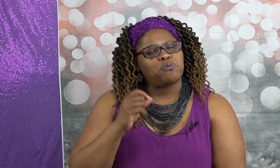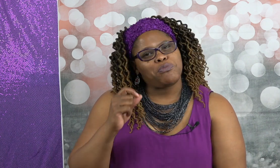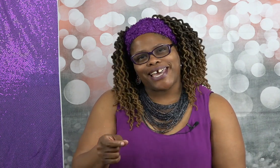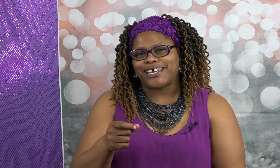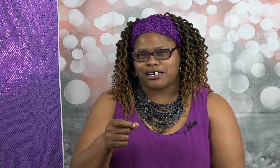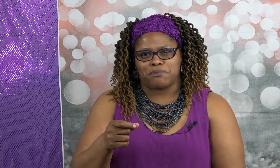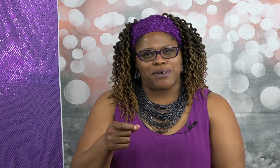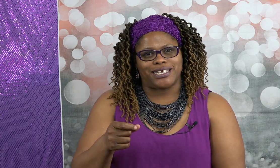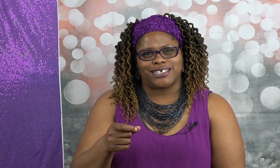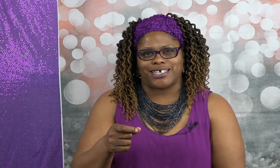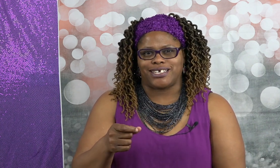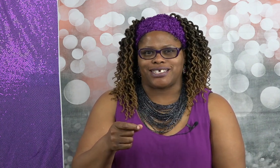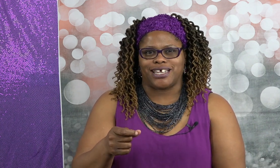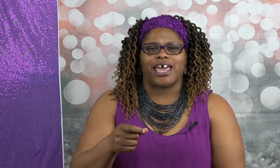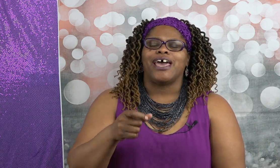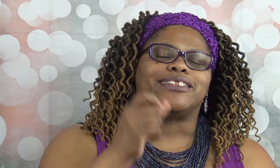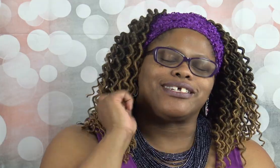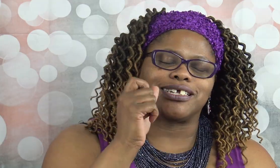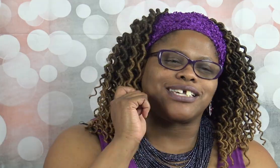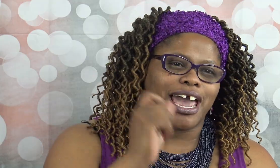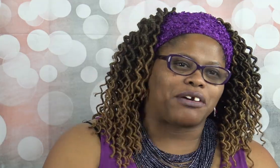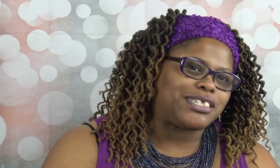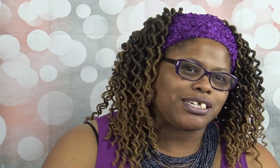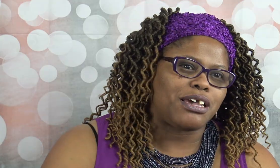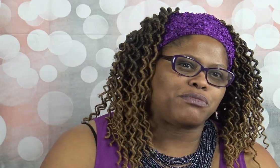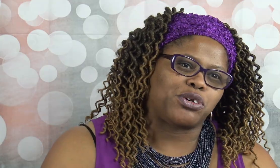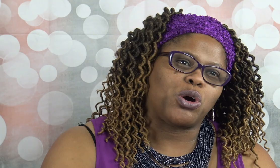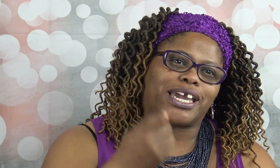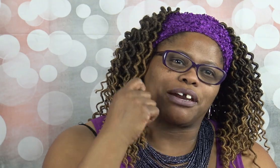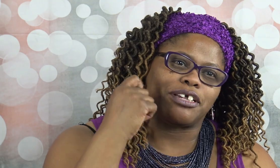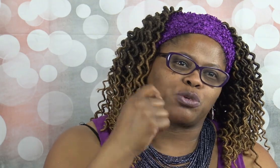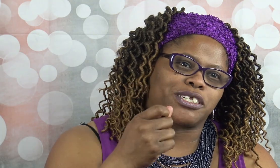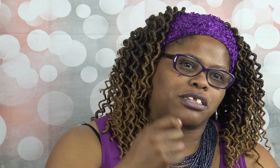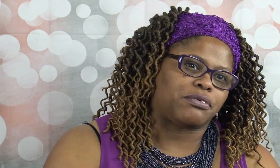make it an amazing day today this is Karen Sims you're here at twisted